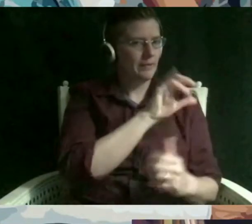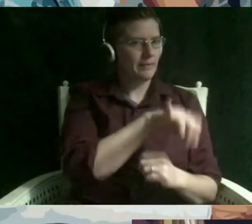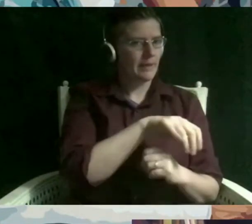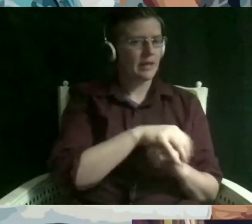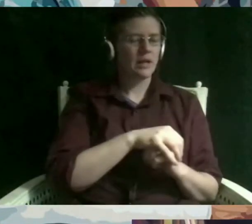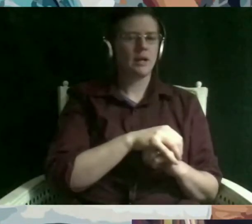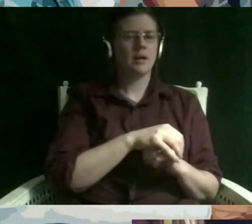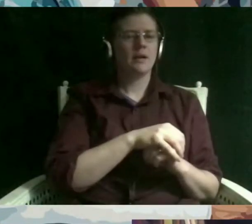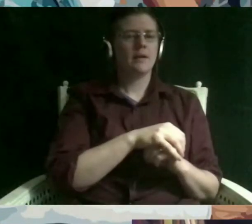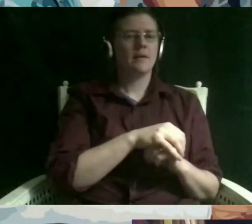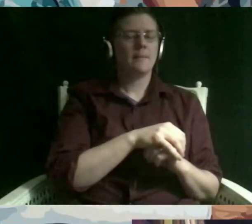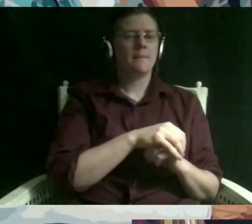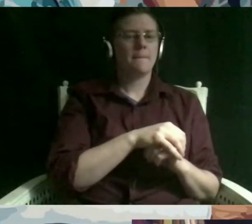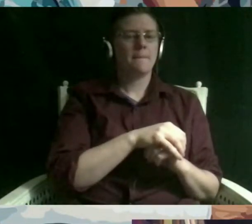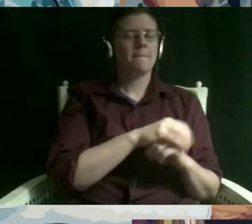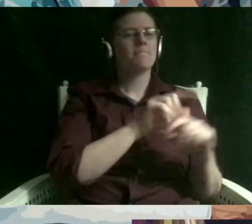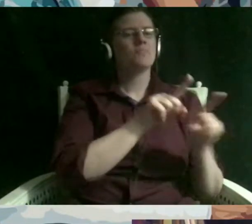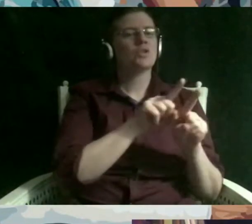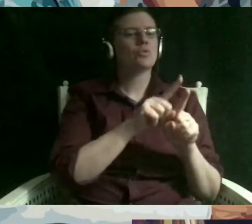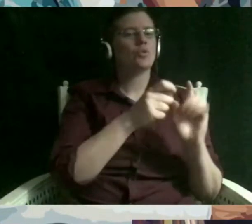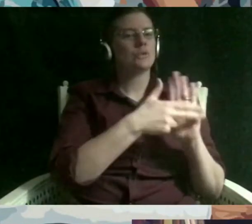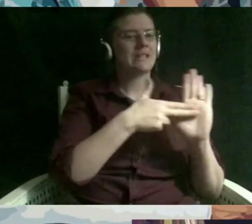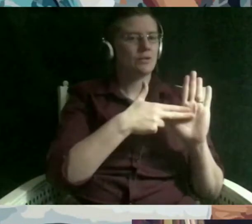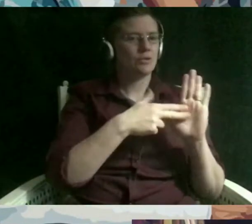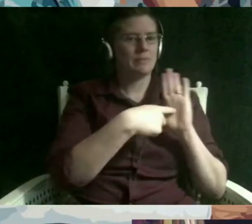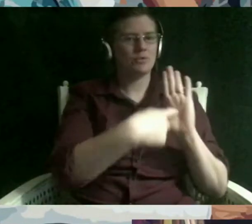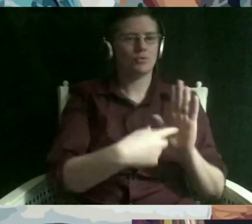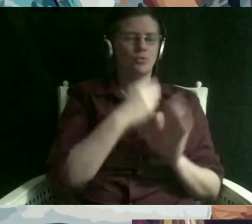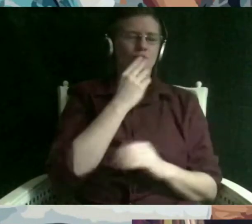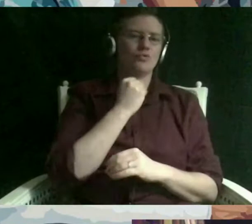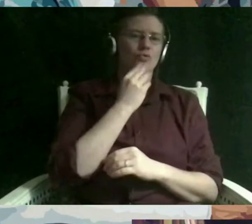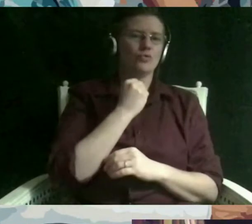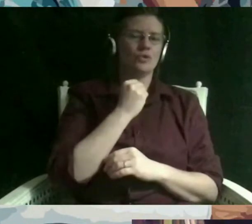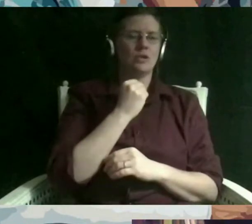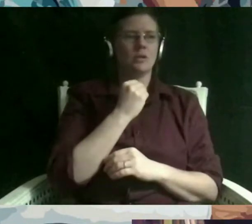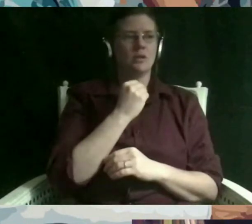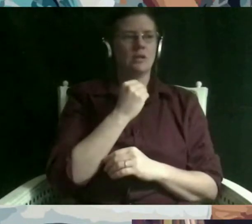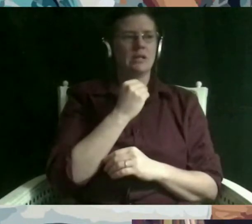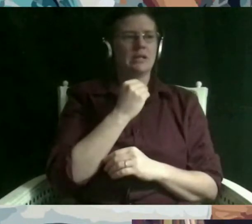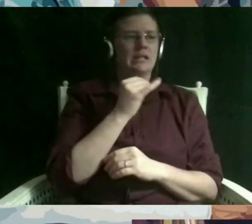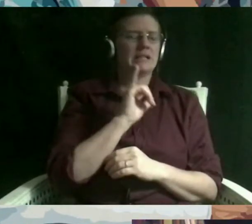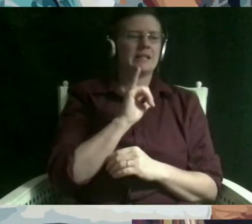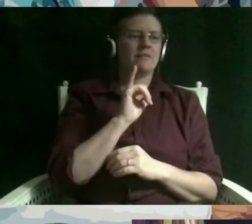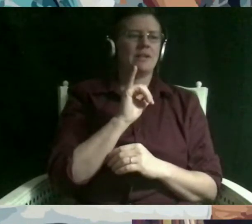those stereotypes portray jews as a kind of monolith oftentimes um specifically